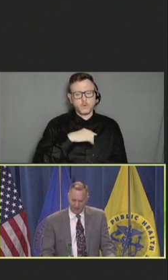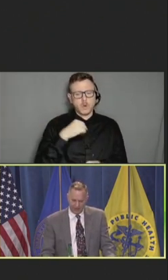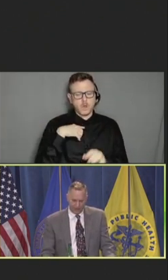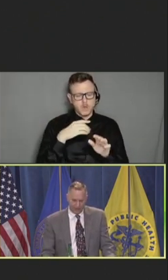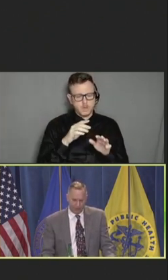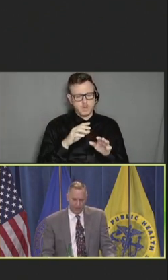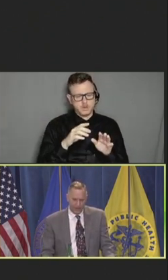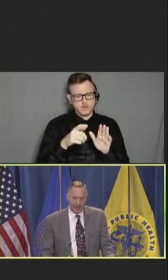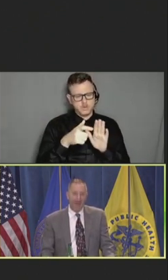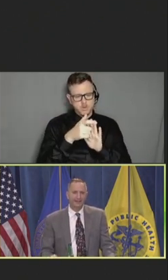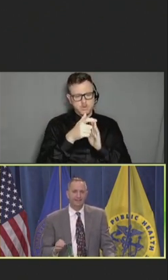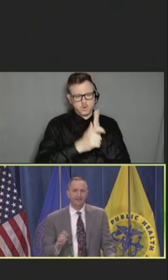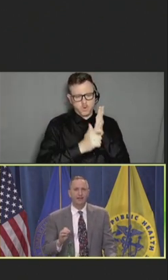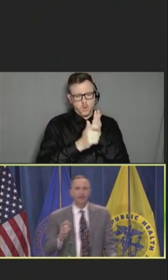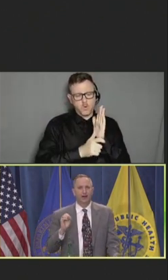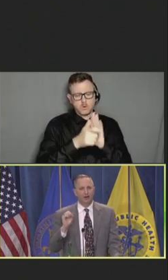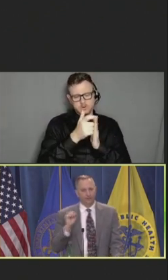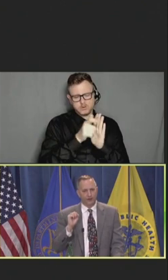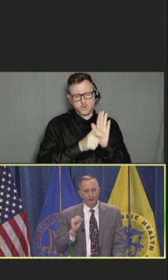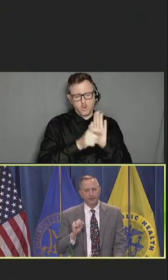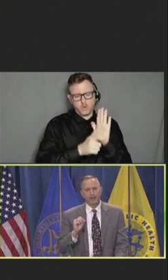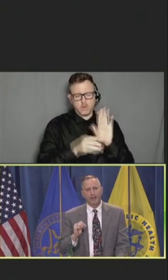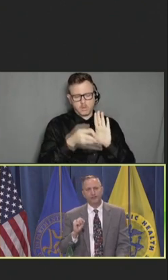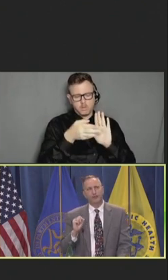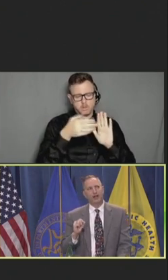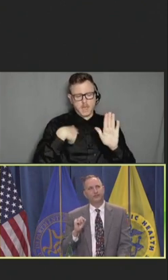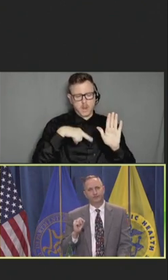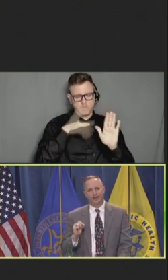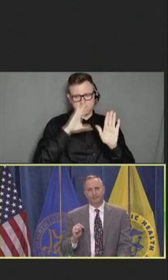article asking for our communication director's advice.